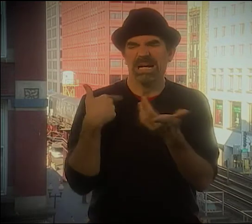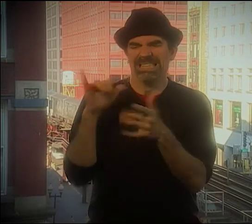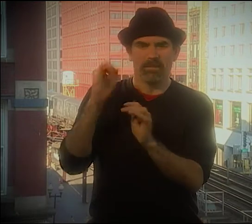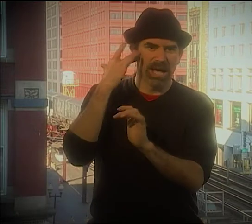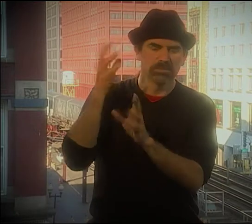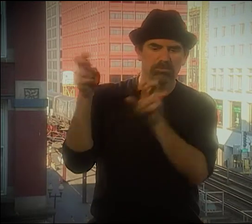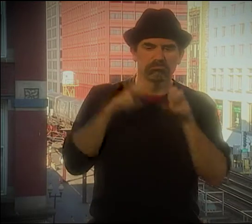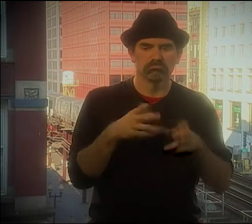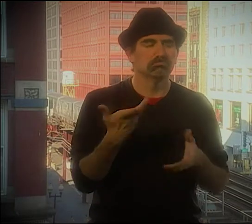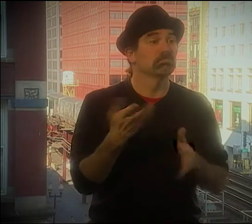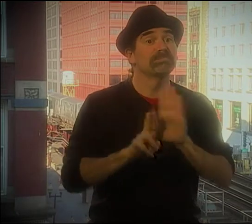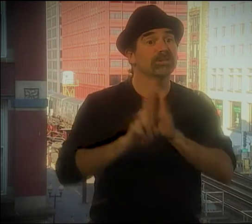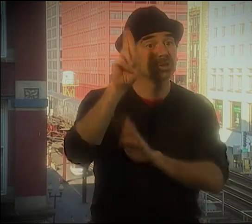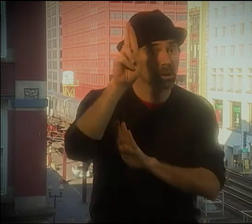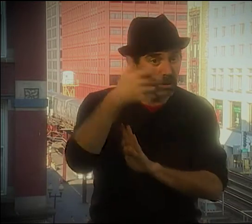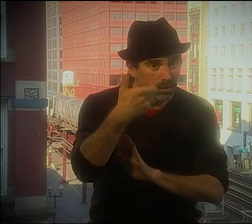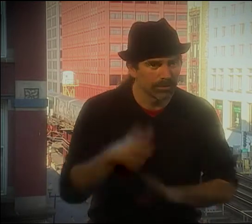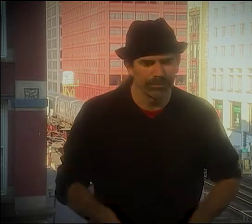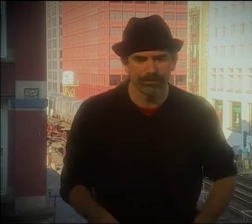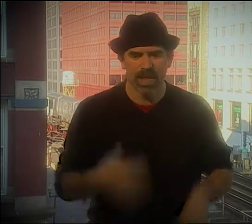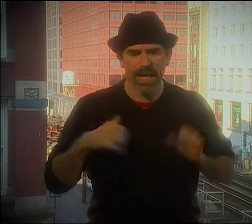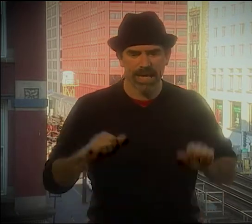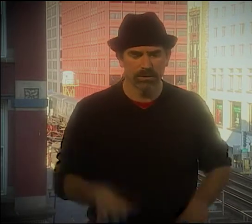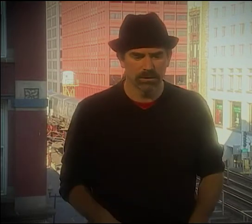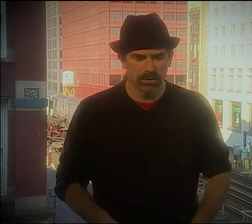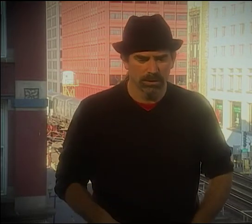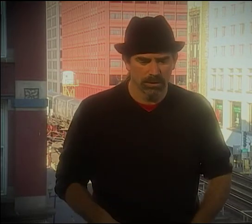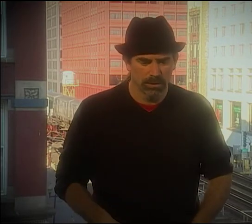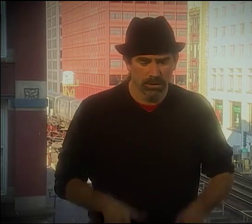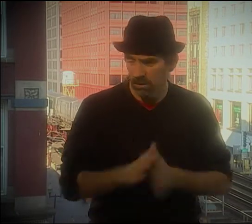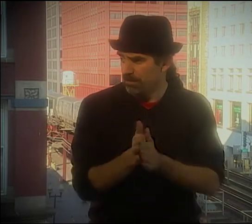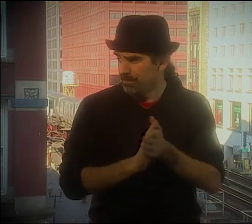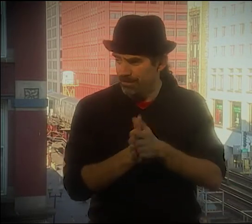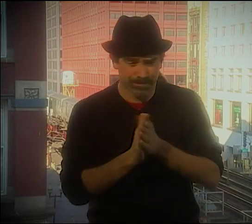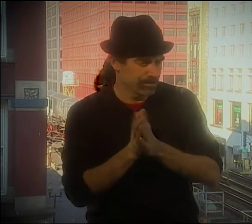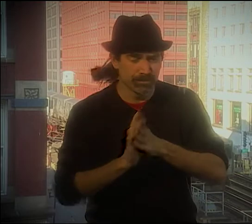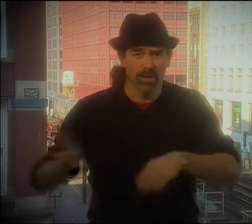MULTIPLE CAMERAS, MAYBE 3 CAMERAS, AND THEY GO BACK AND FORTH, LIKE IN "THE GODFATHER."